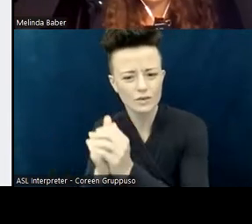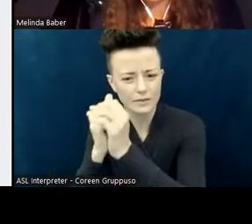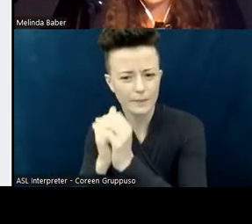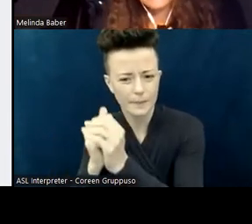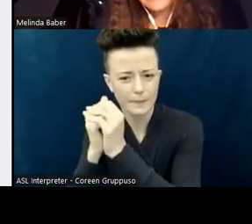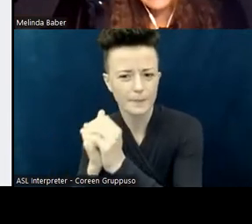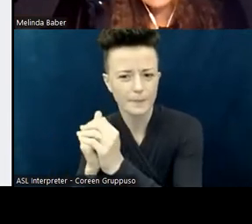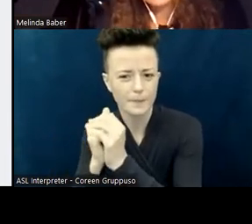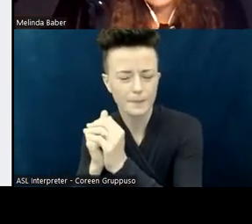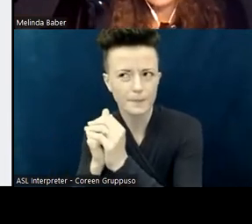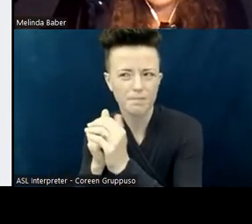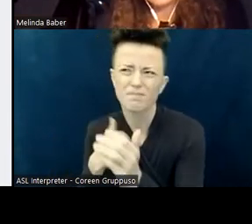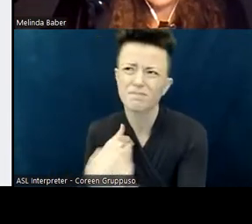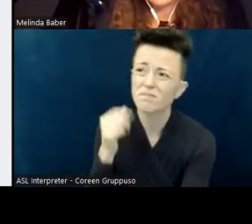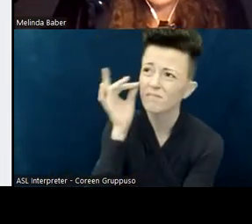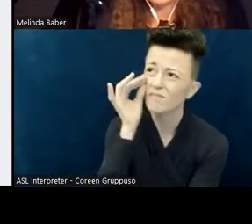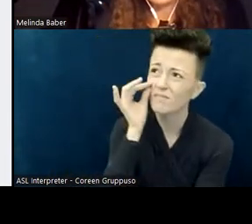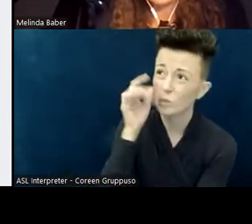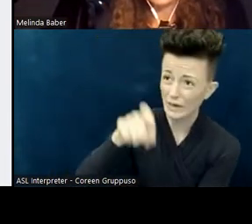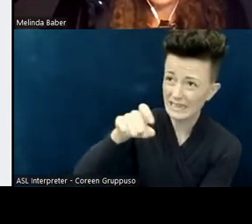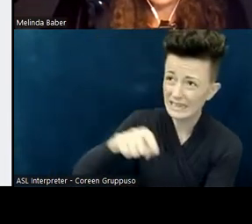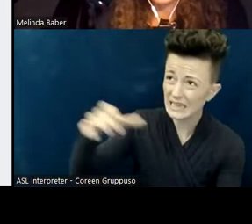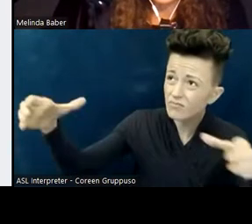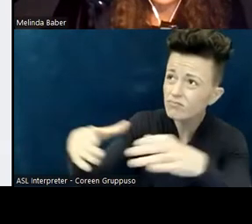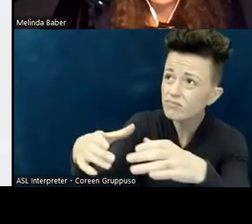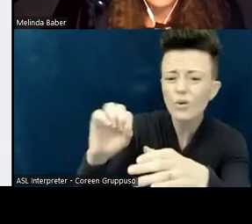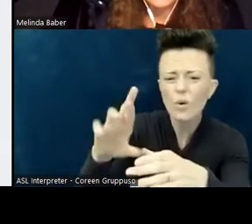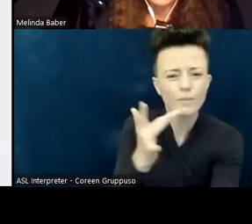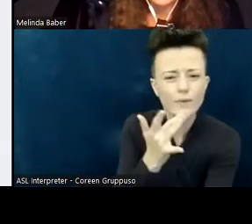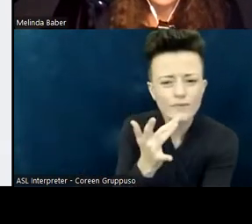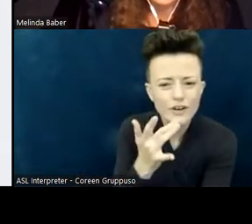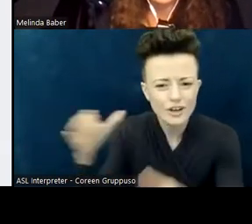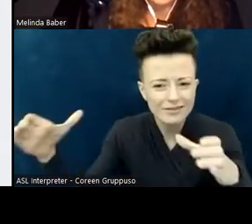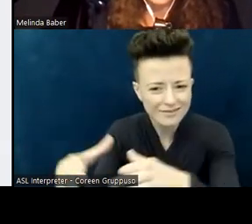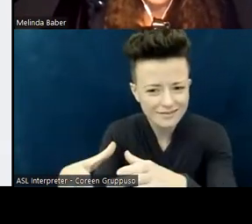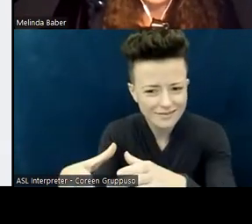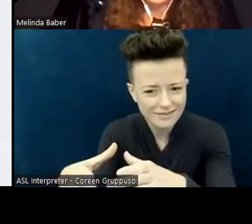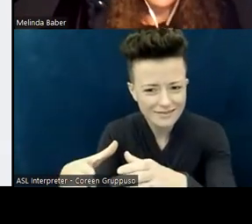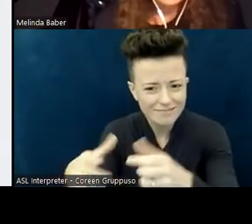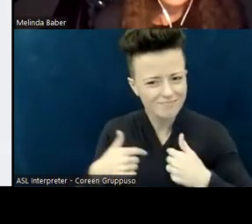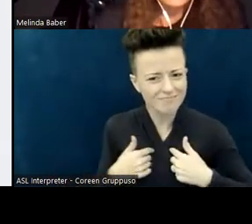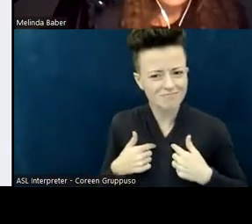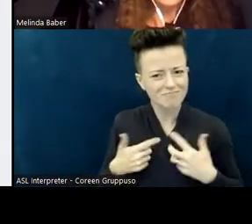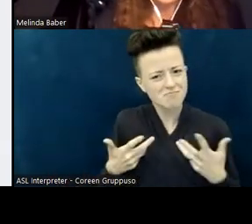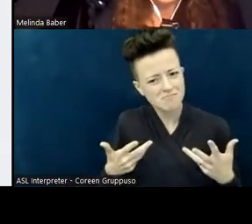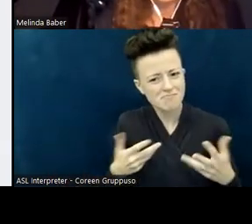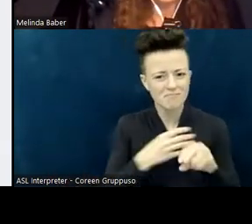As I have encouraged my children to develop their own faith lives,